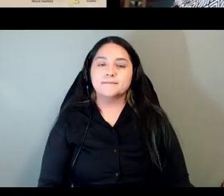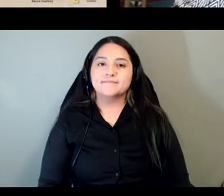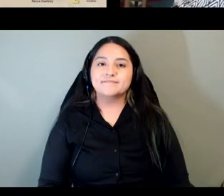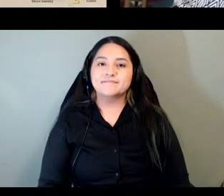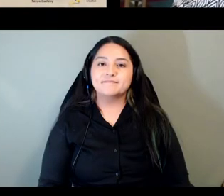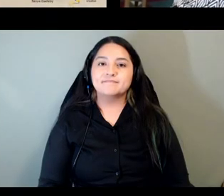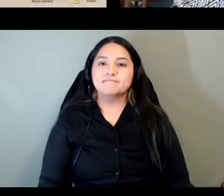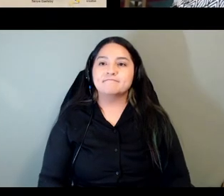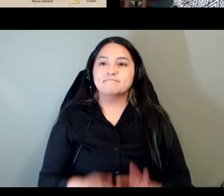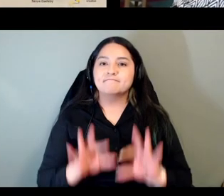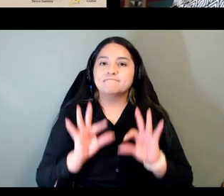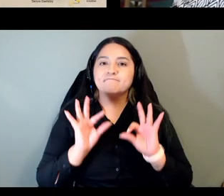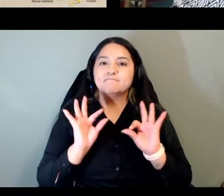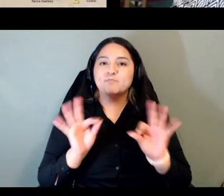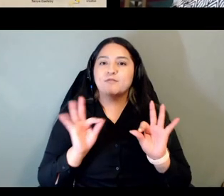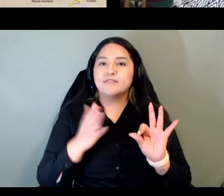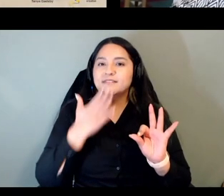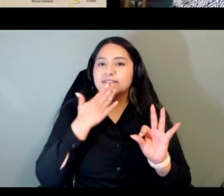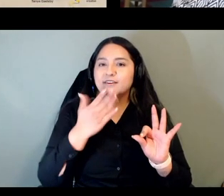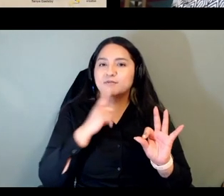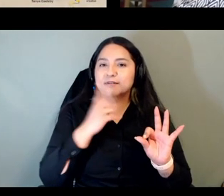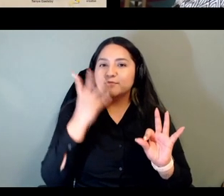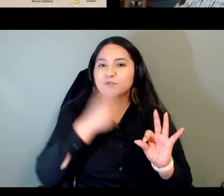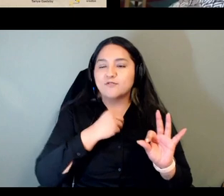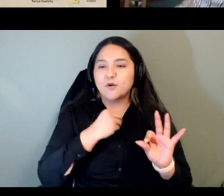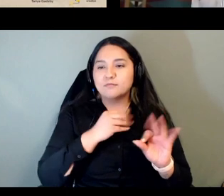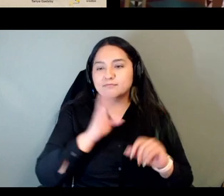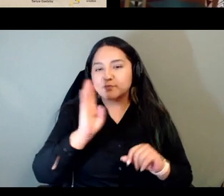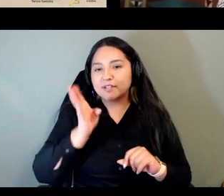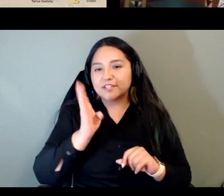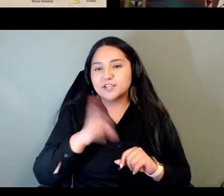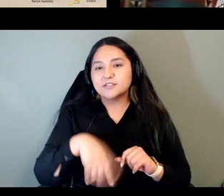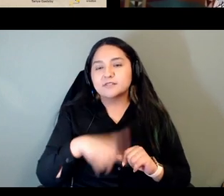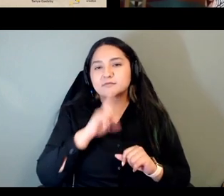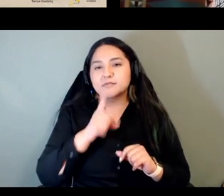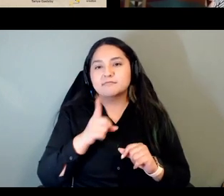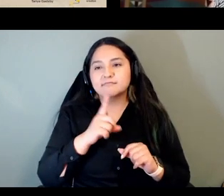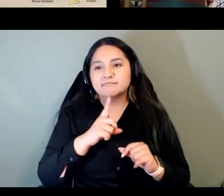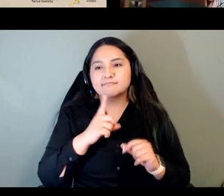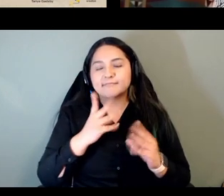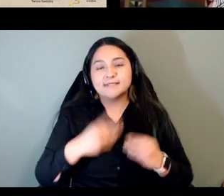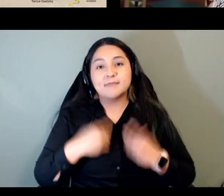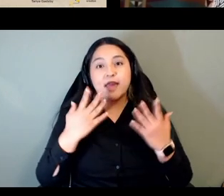that was a beautiful presentation um and and just really inspiring to see how how this